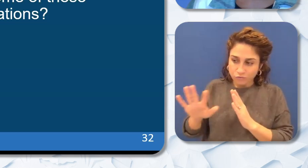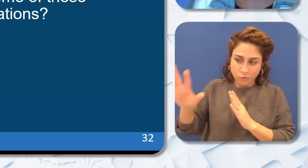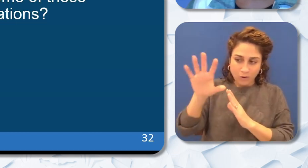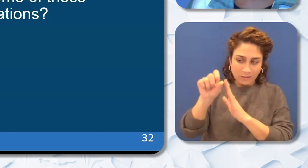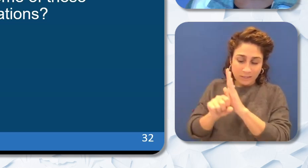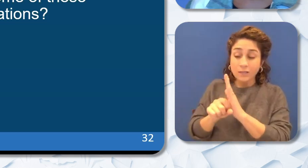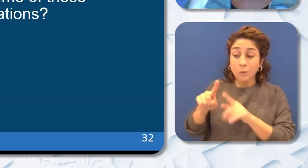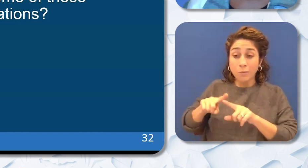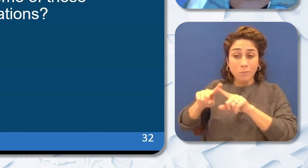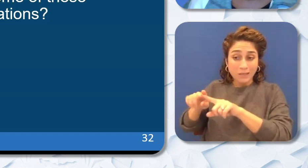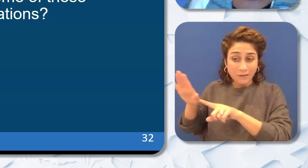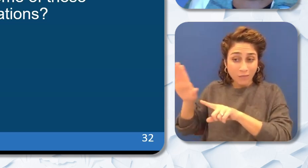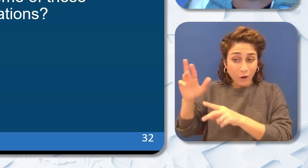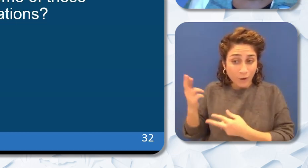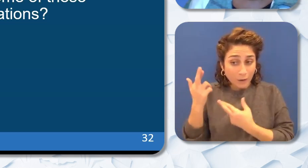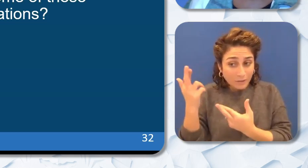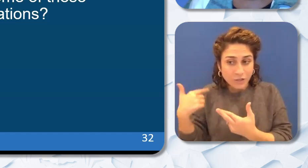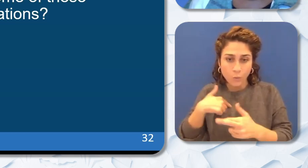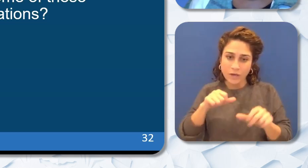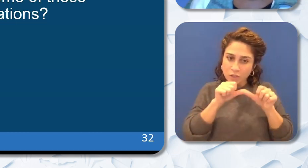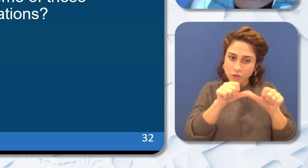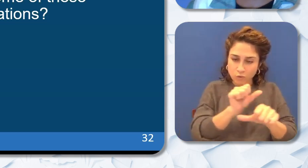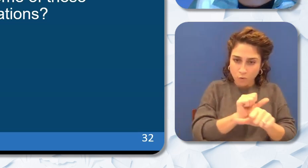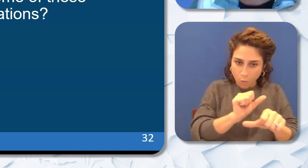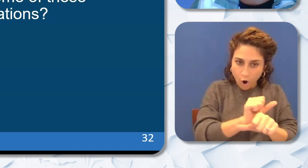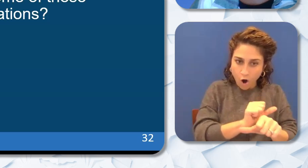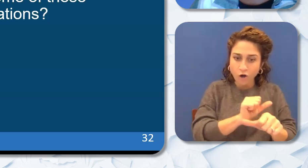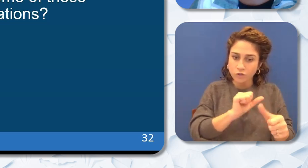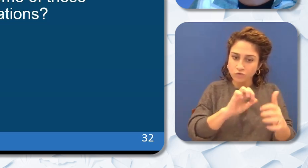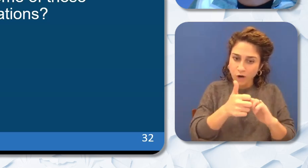work with a statewide community of practice around diversifying the teacher workforce